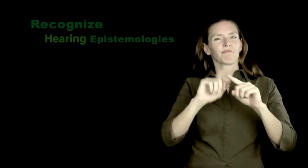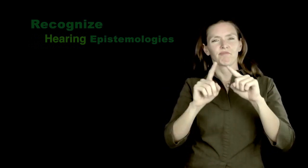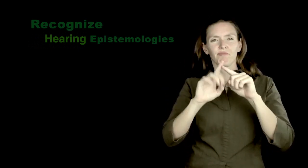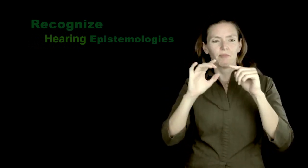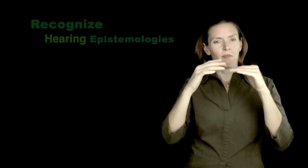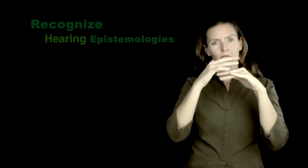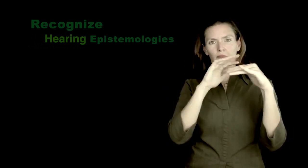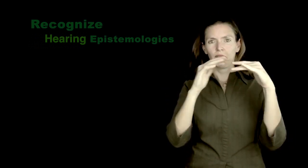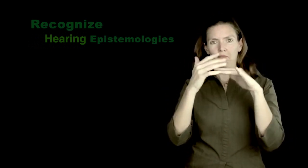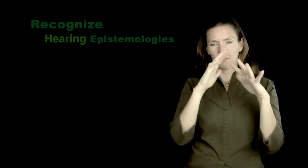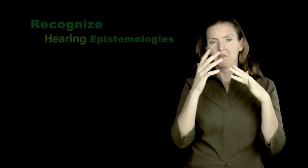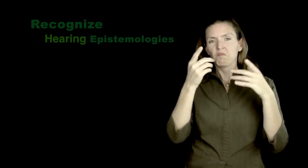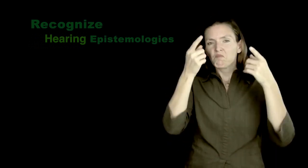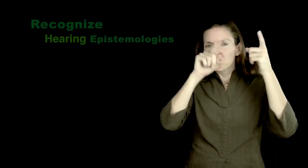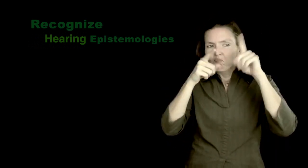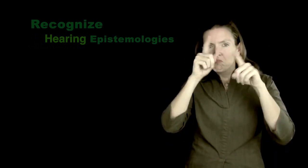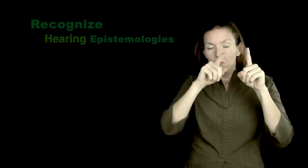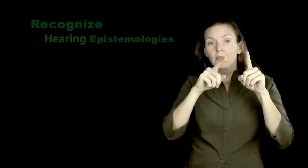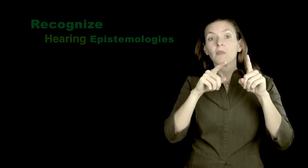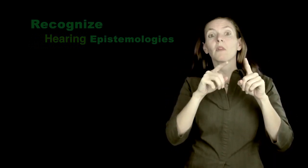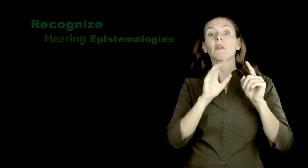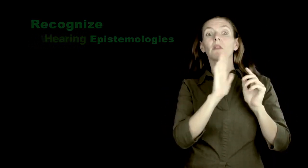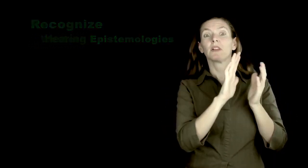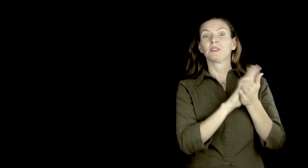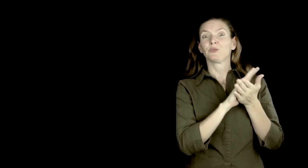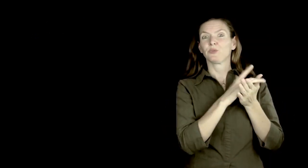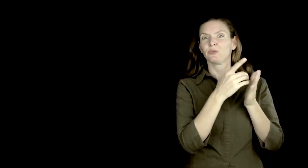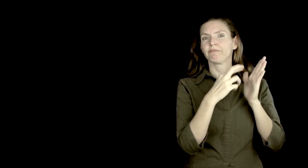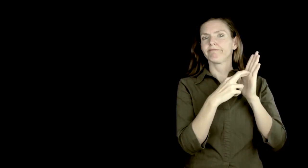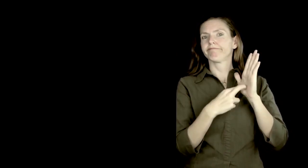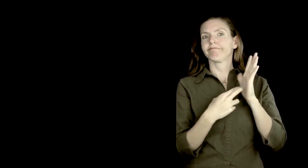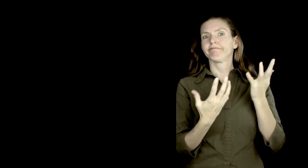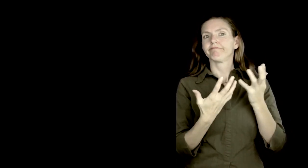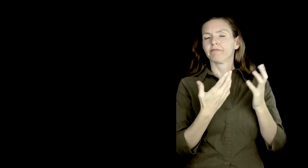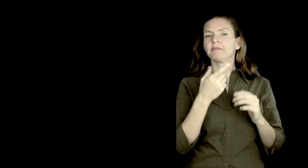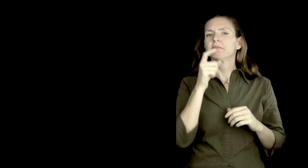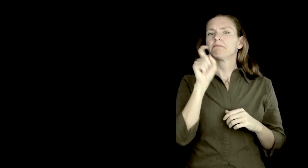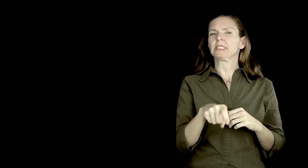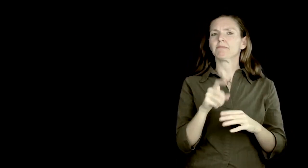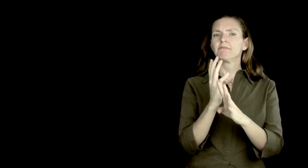There were scheduling agreements on facility usage. The hearing school had rules that the deaf school needed to follow.